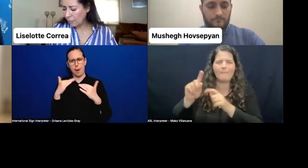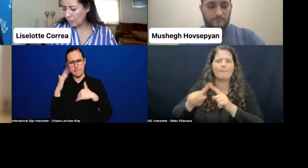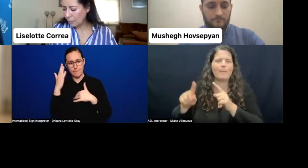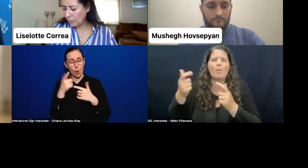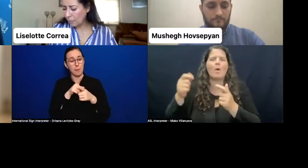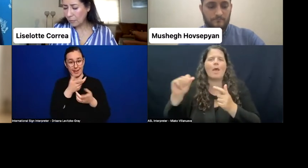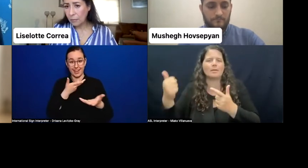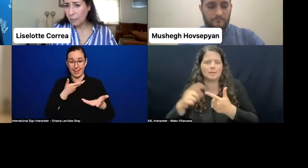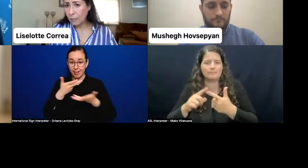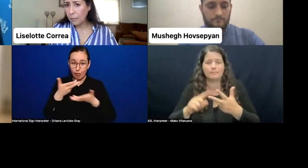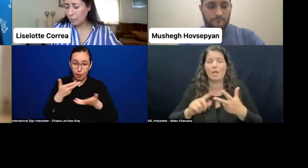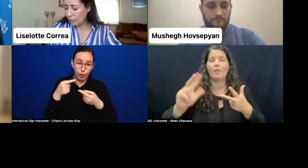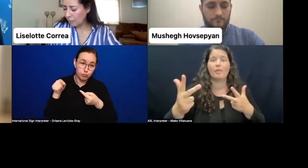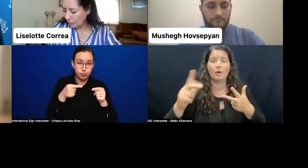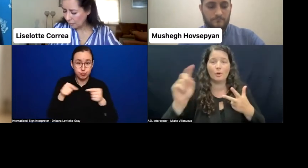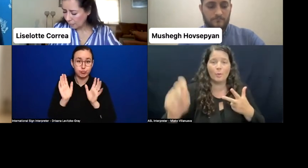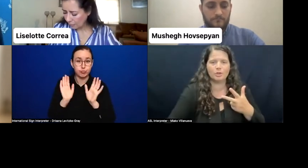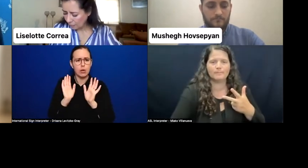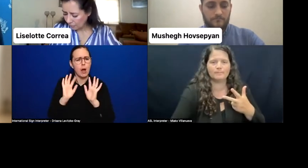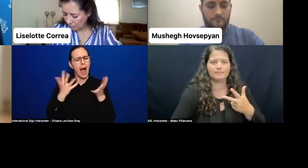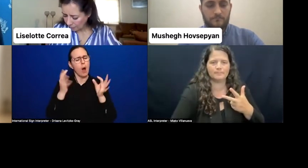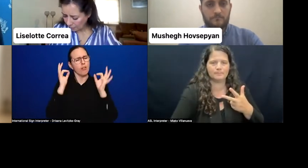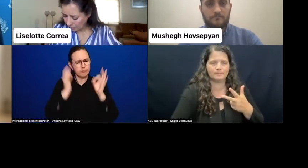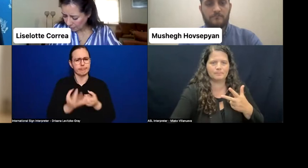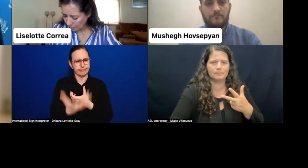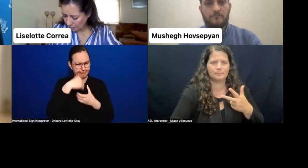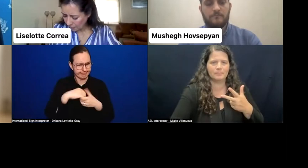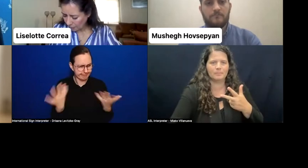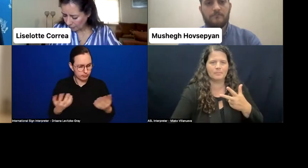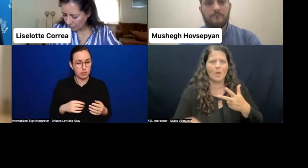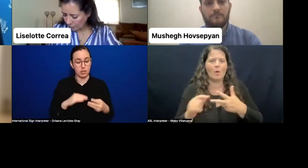And the third question-- oh, sorry, that was from Rebecca Alberg.